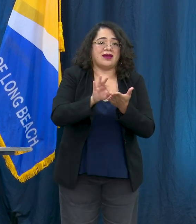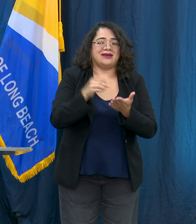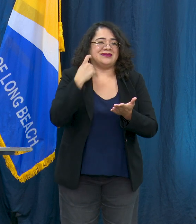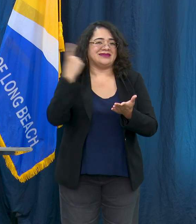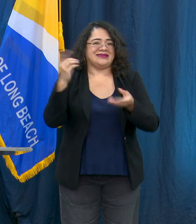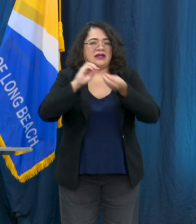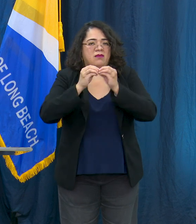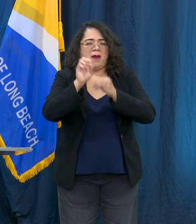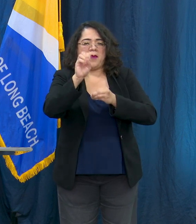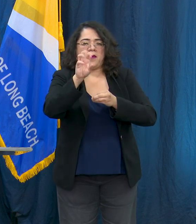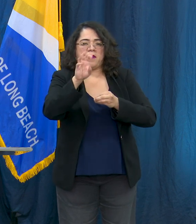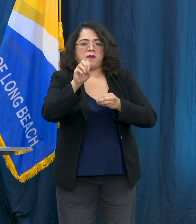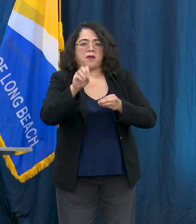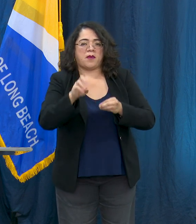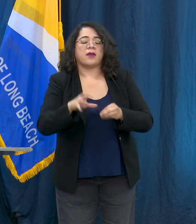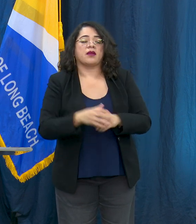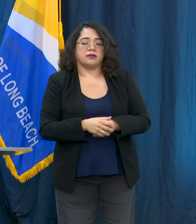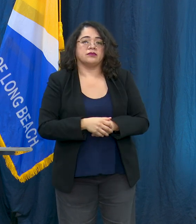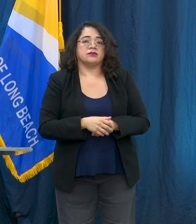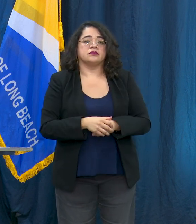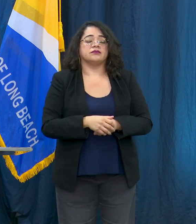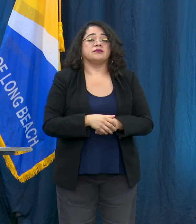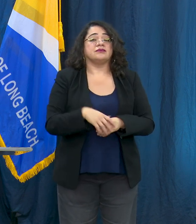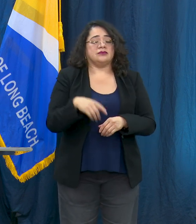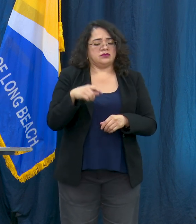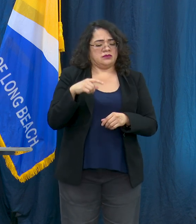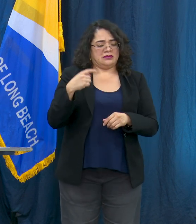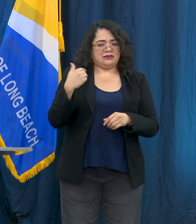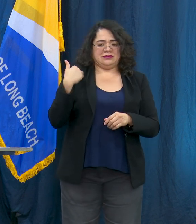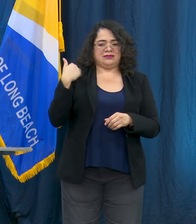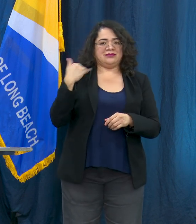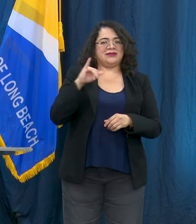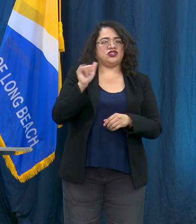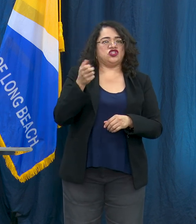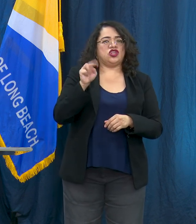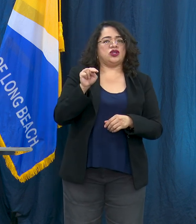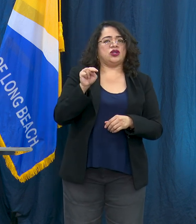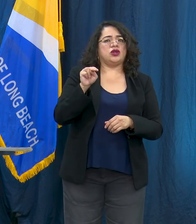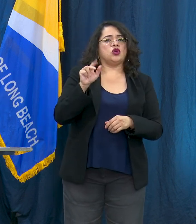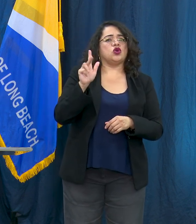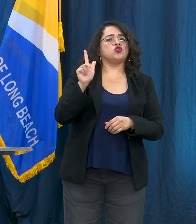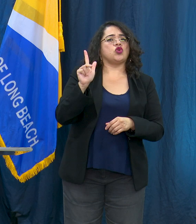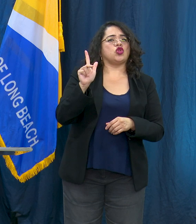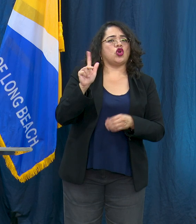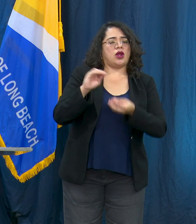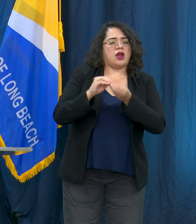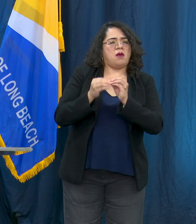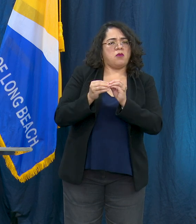the numbers. The count was conducted this past January 23rd. We had about 200